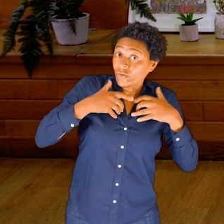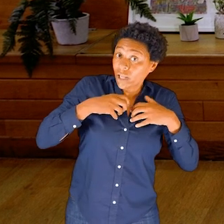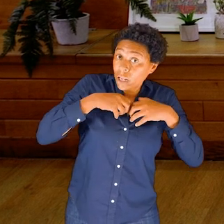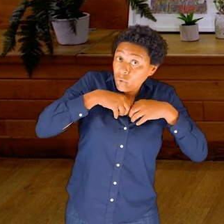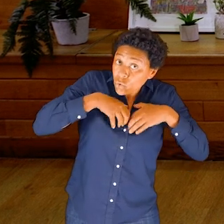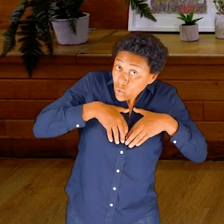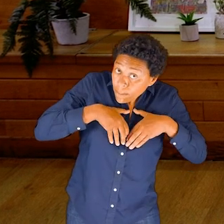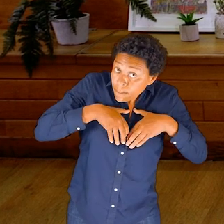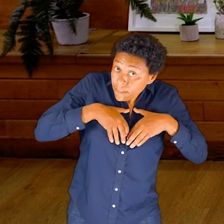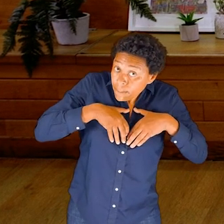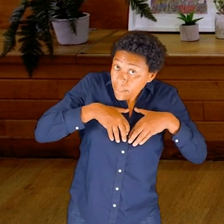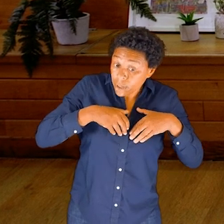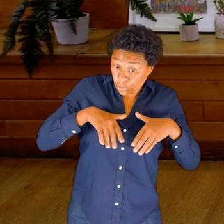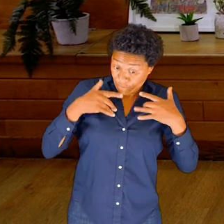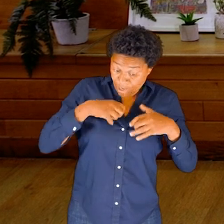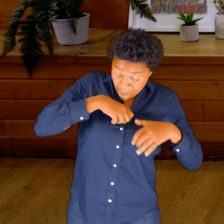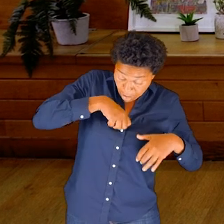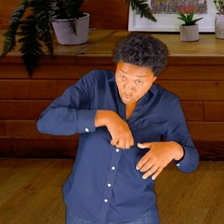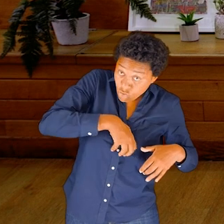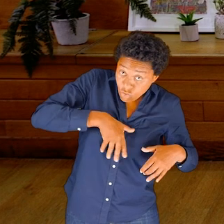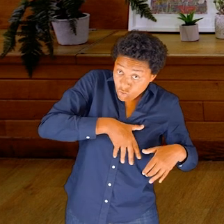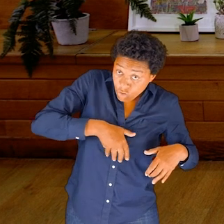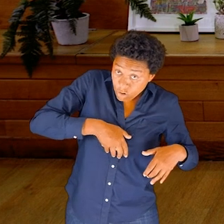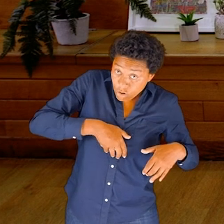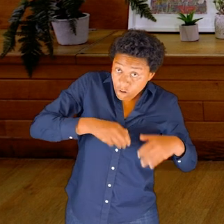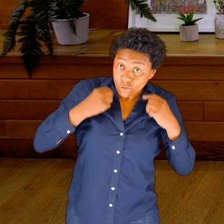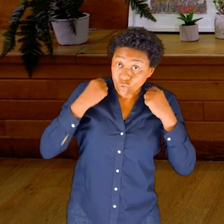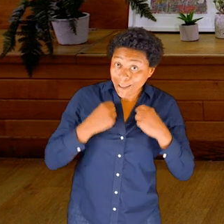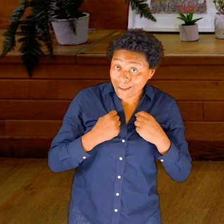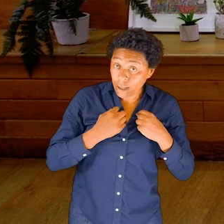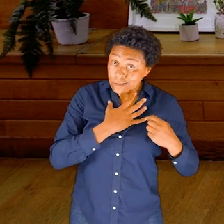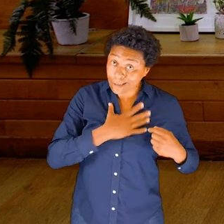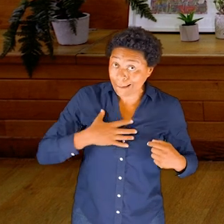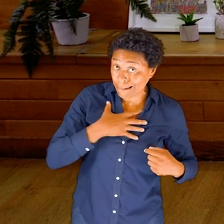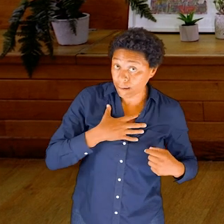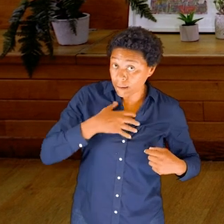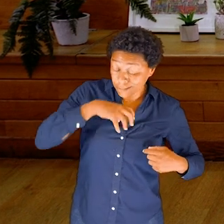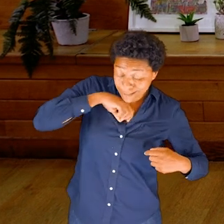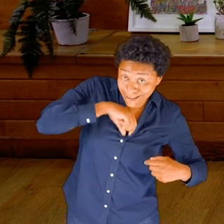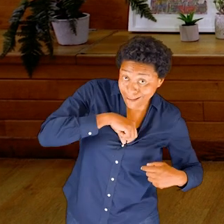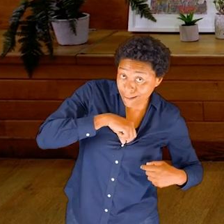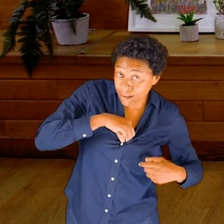the level of the collarbones? Perhaps down to the sternum; perhaps a little further.